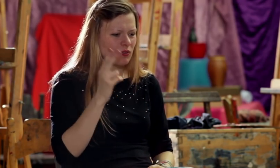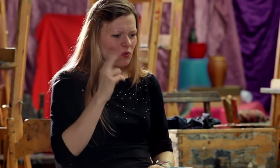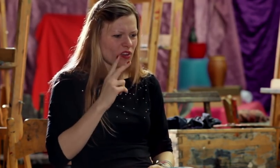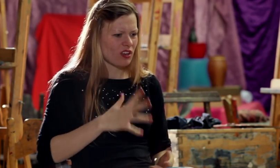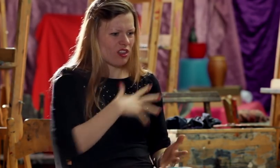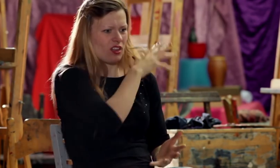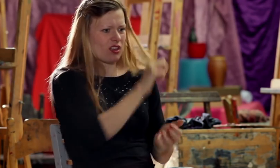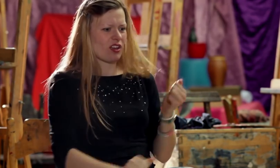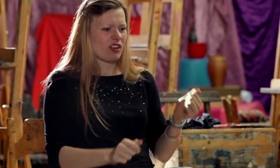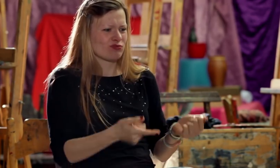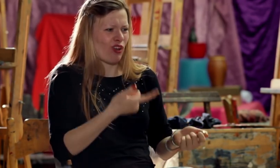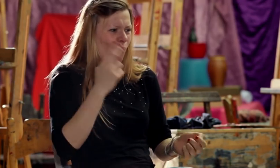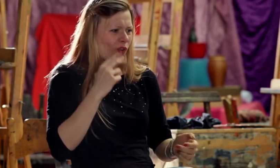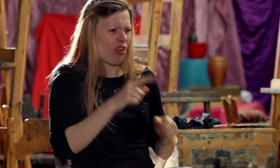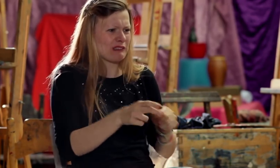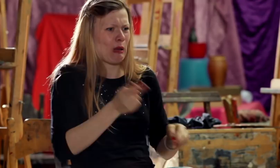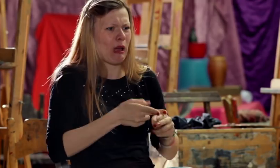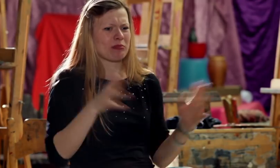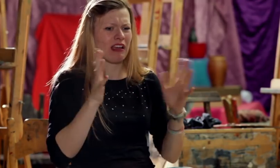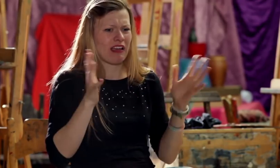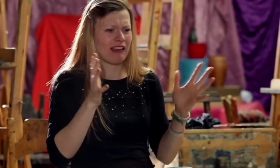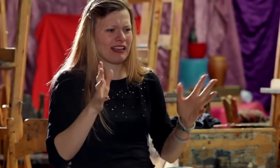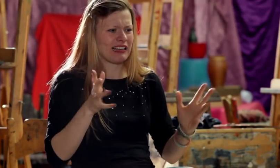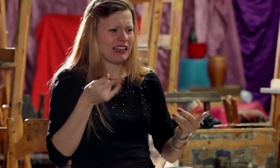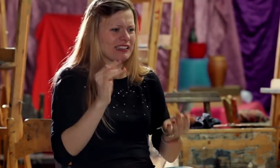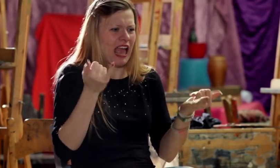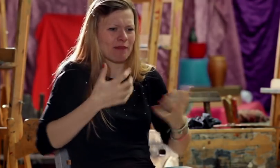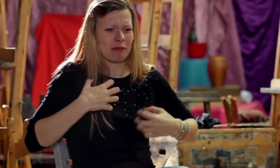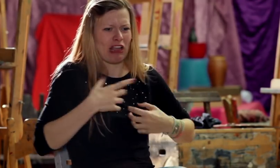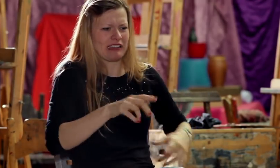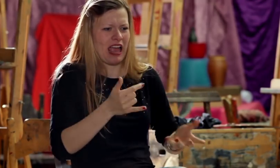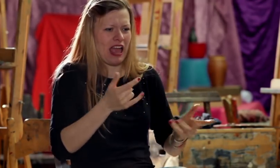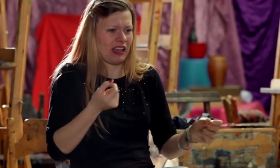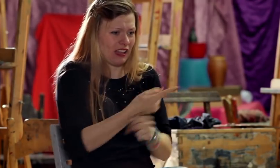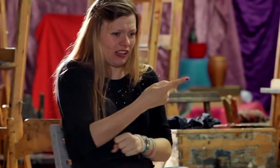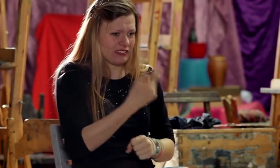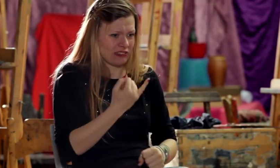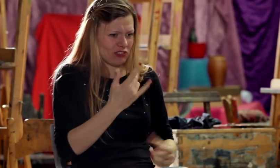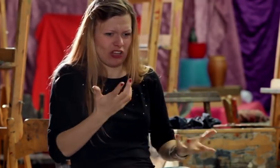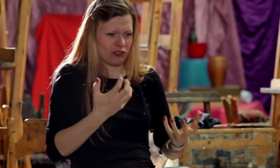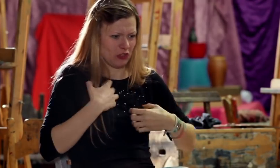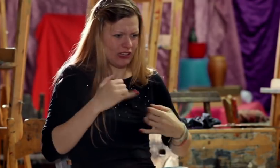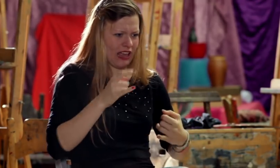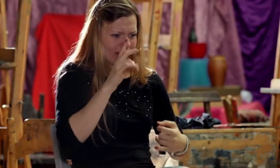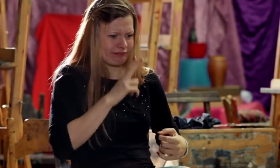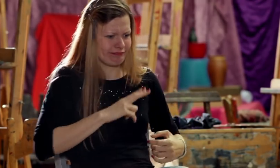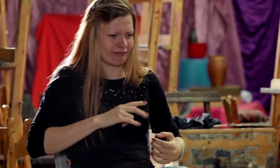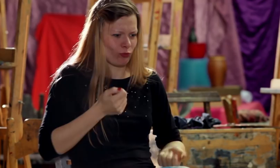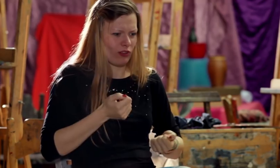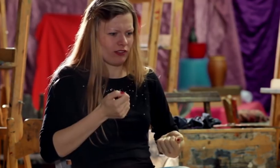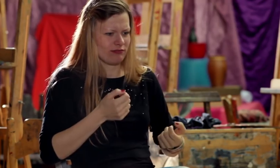deafness is an illness. How can we handle that? How can we live with that? Should we give the child away? How can we handle that?